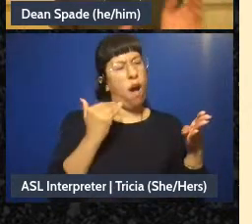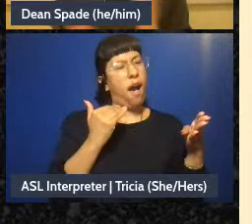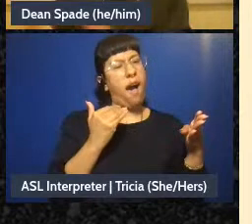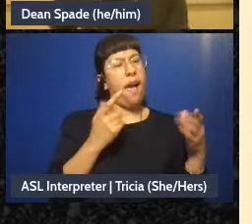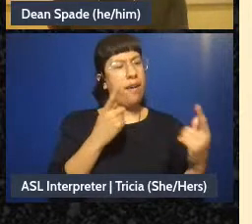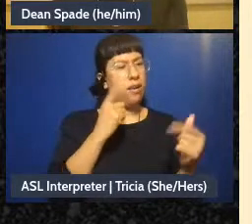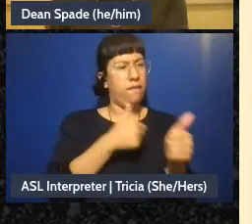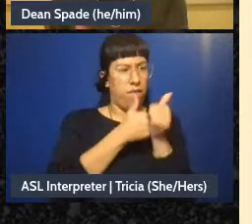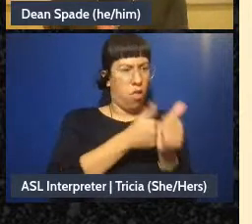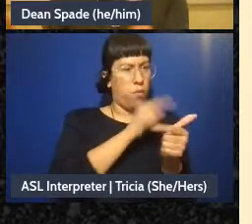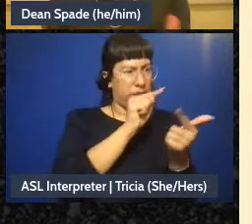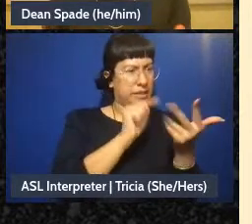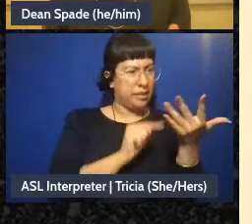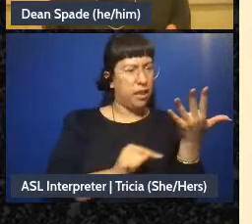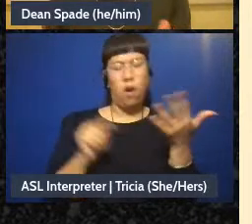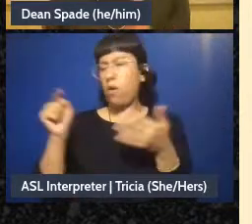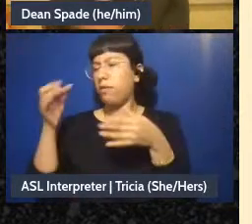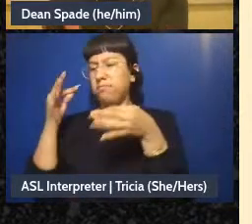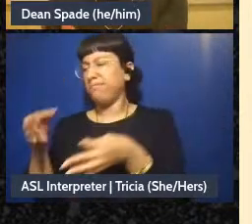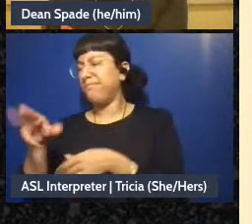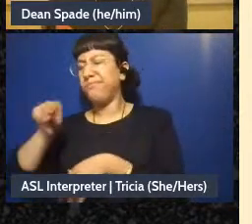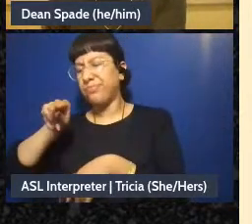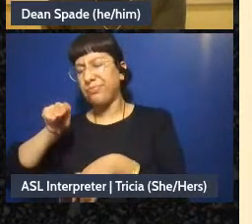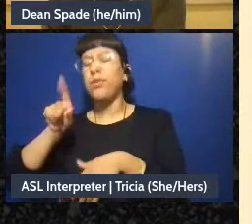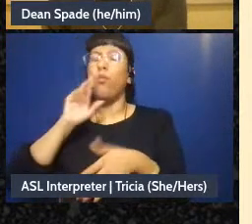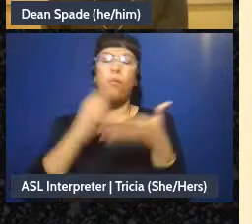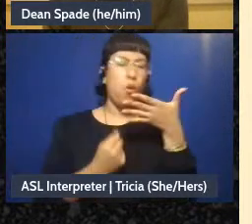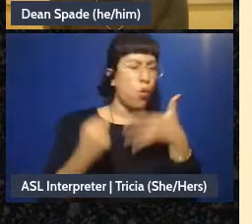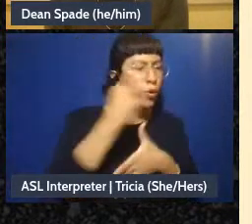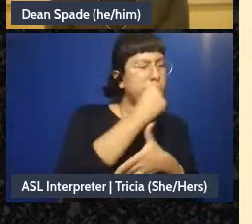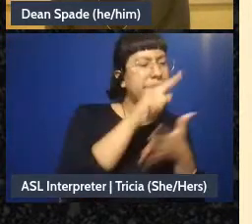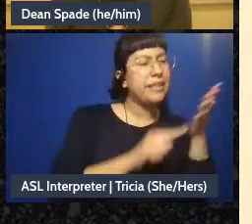choosing this between these options, we're going to prioritize these people or this place,